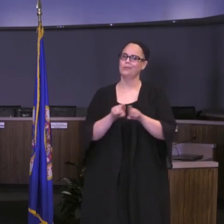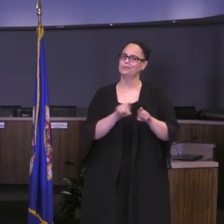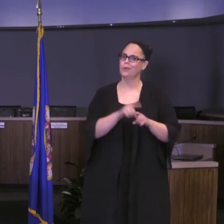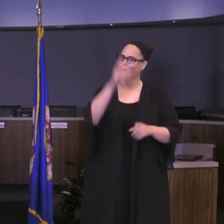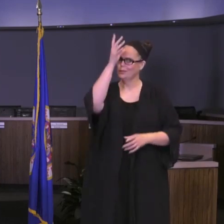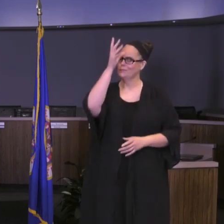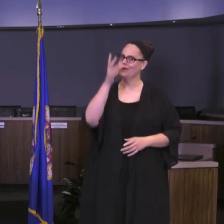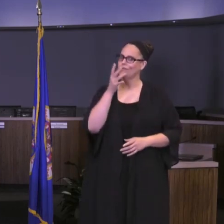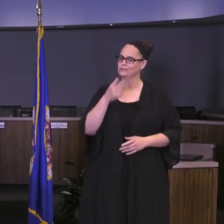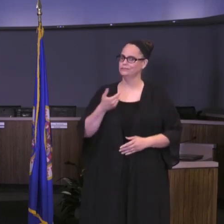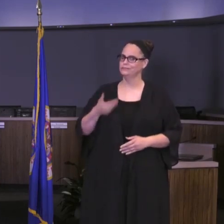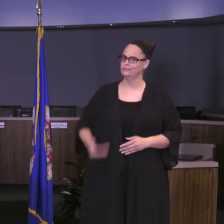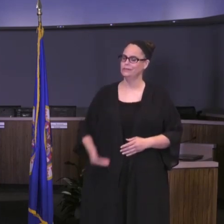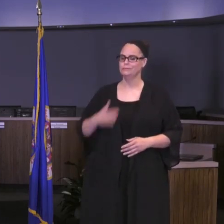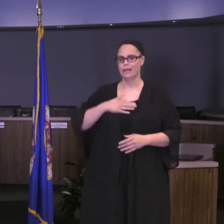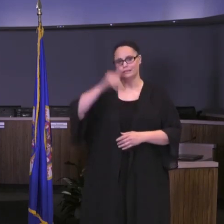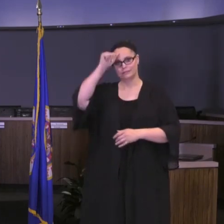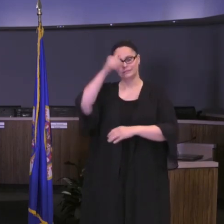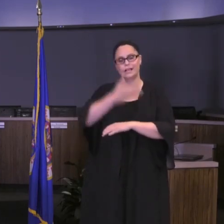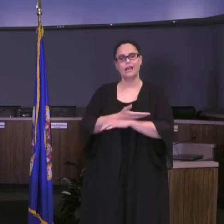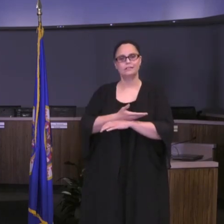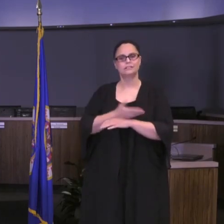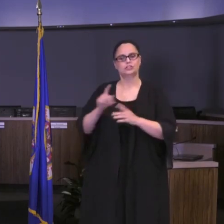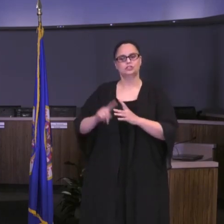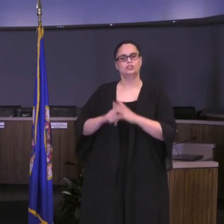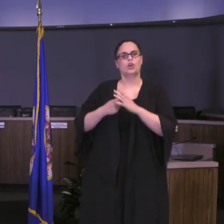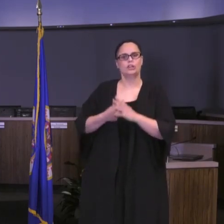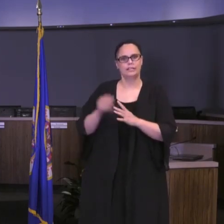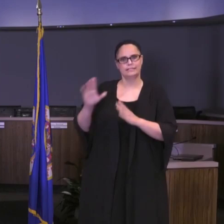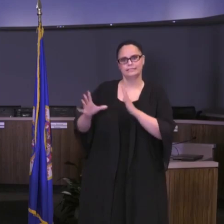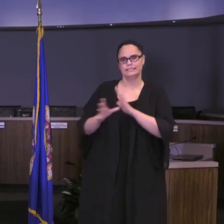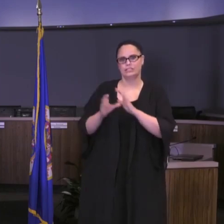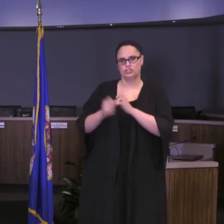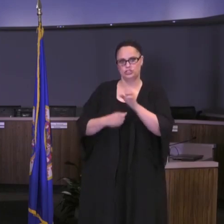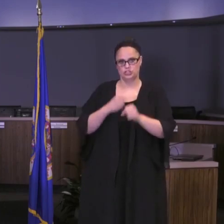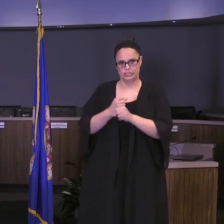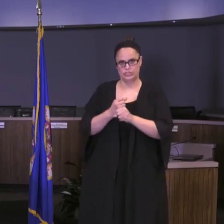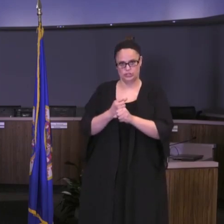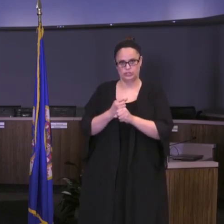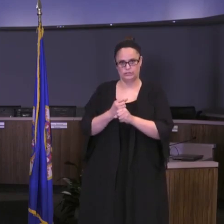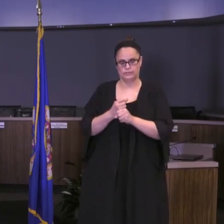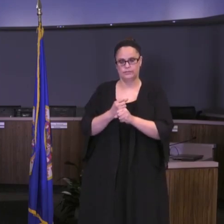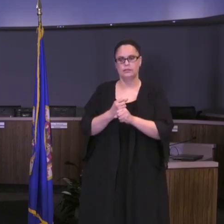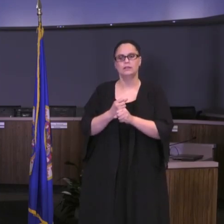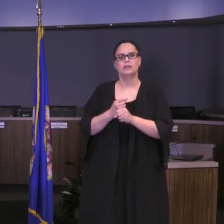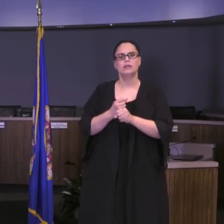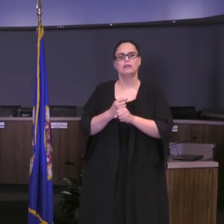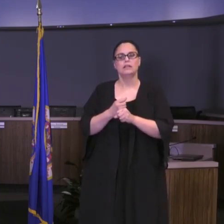beginning his senior year of high school here in Saint Paul Public Schools. So this decision and the work that